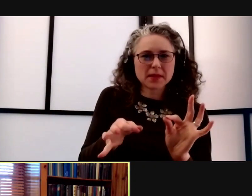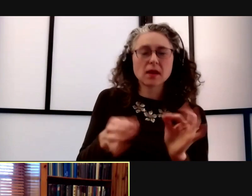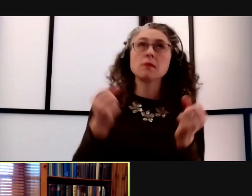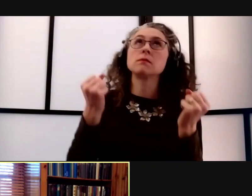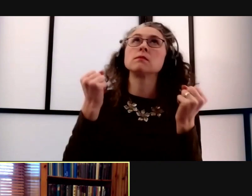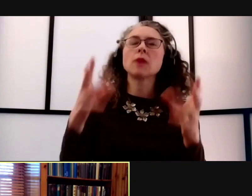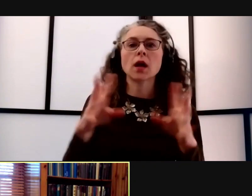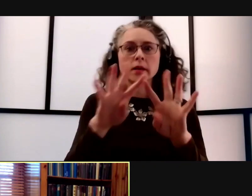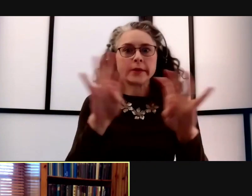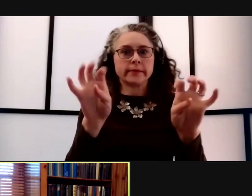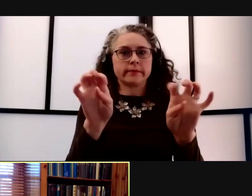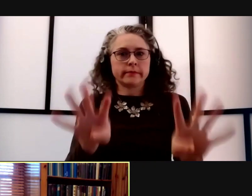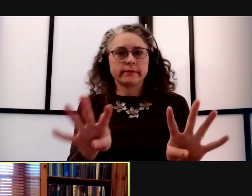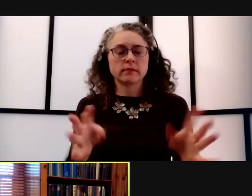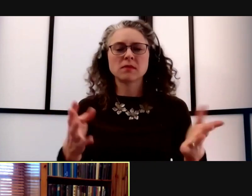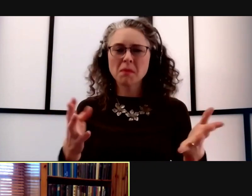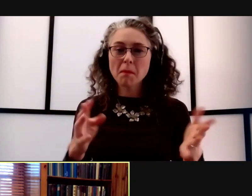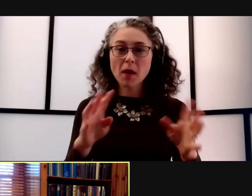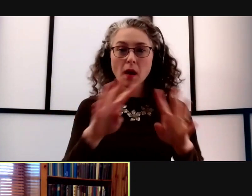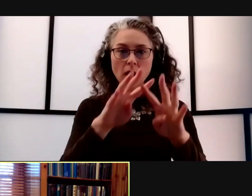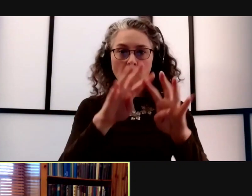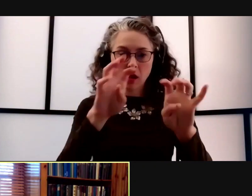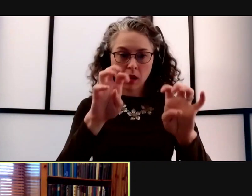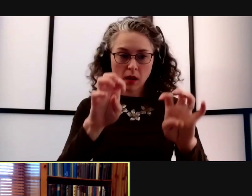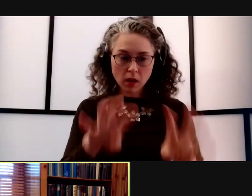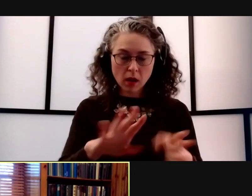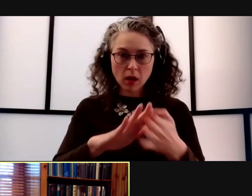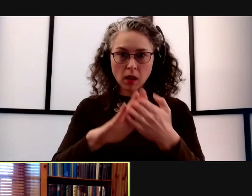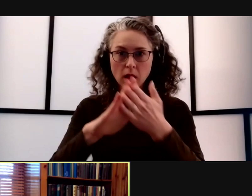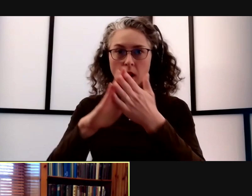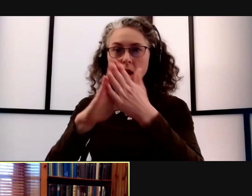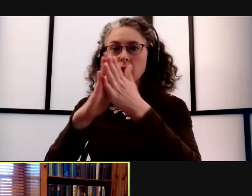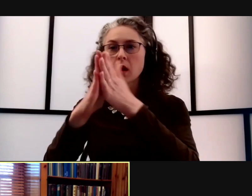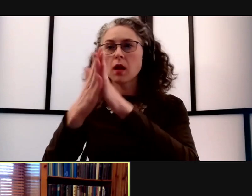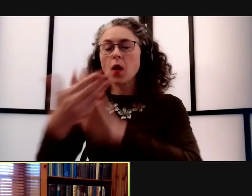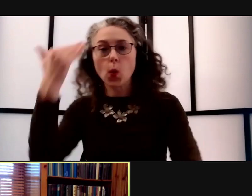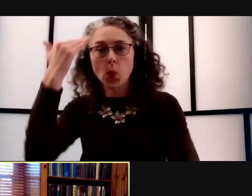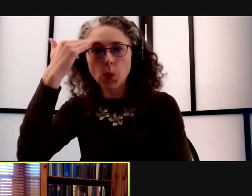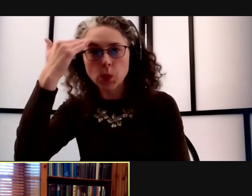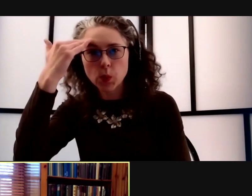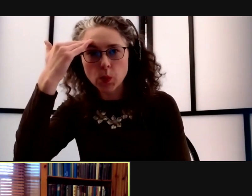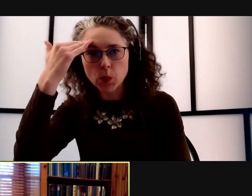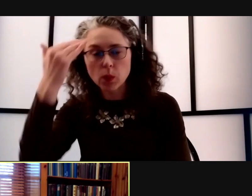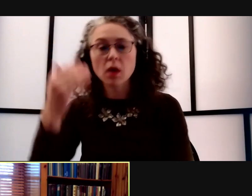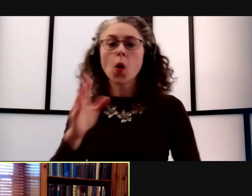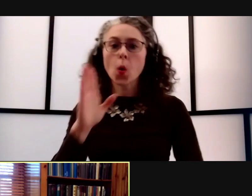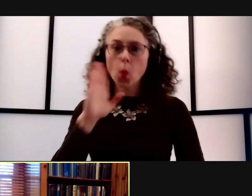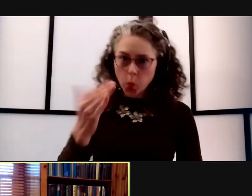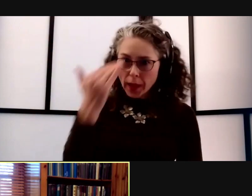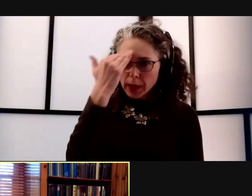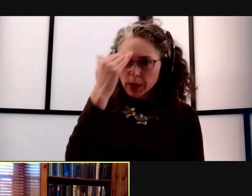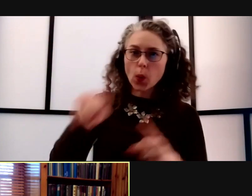but those unknowns are gonna become knowns gradually in the coming months. So we're gonna know when it's safe to stop masking.